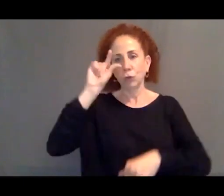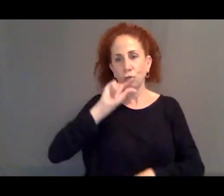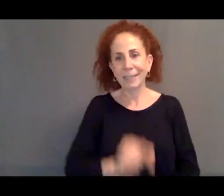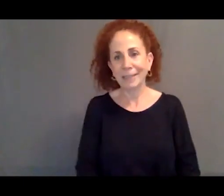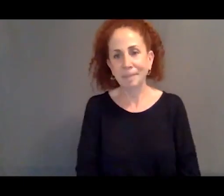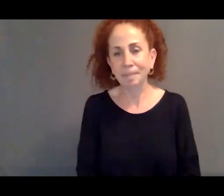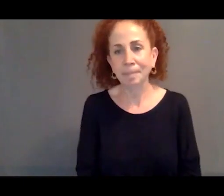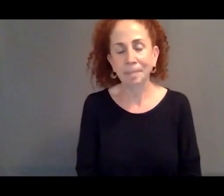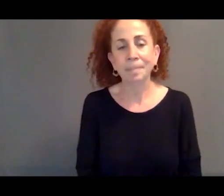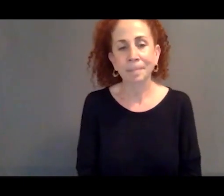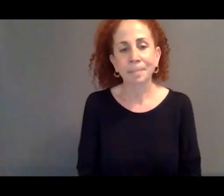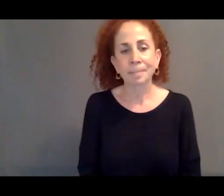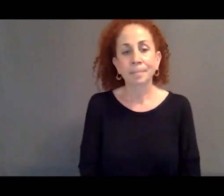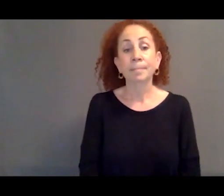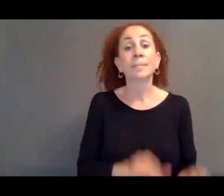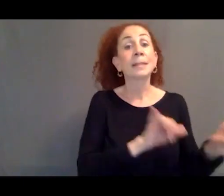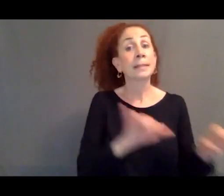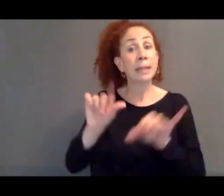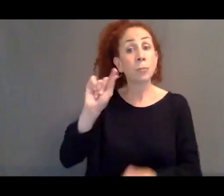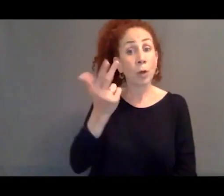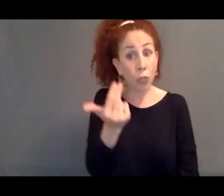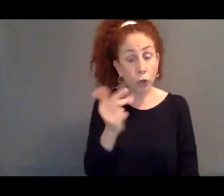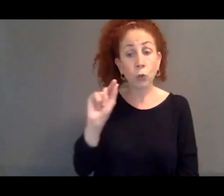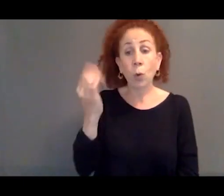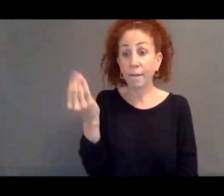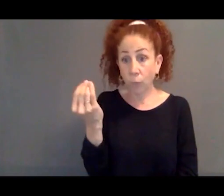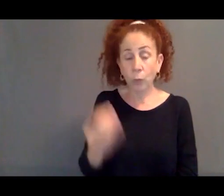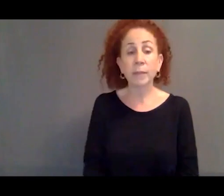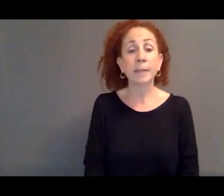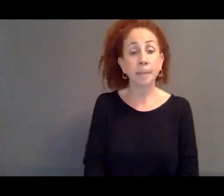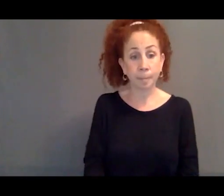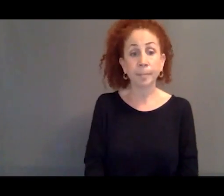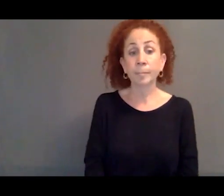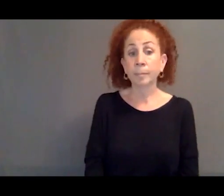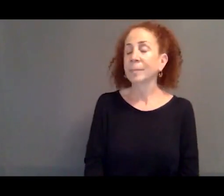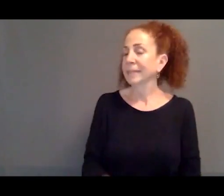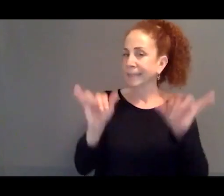Likewise, in 2013, 2014, Italy began reaching out